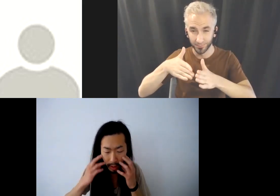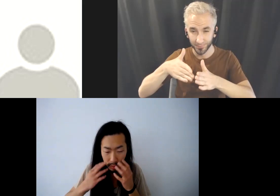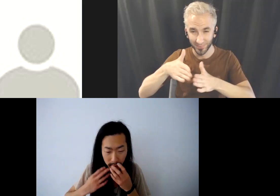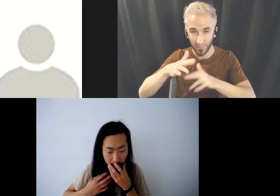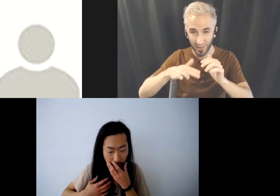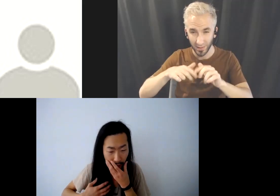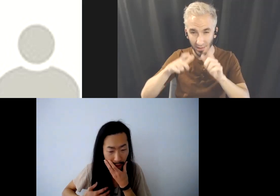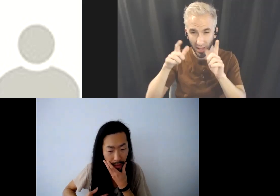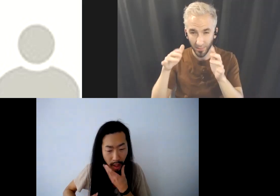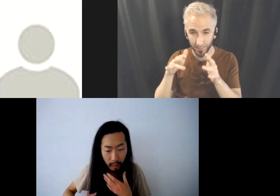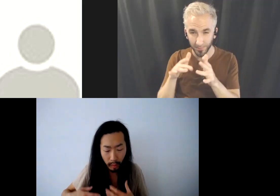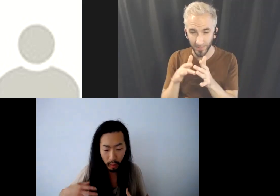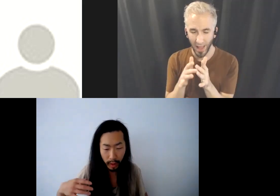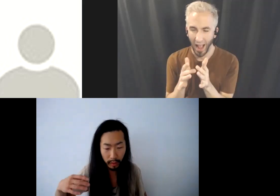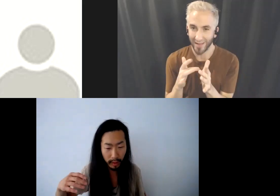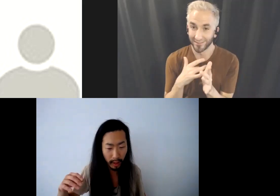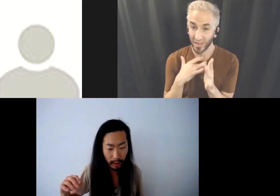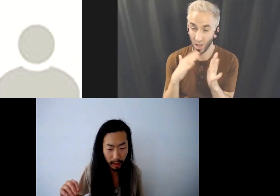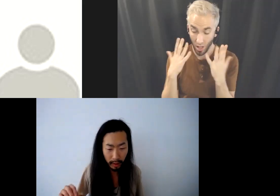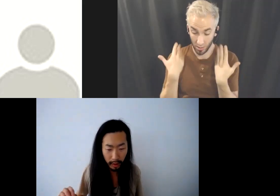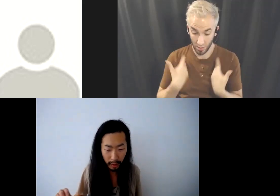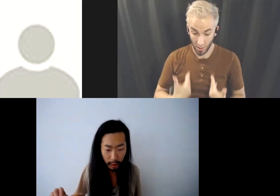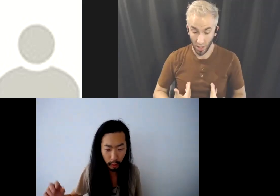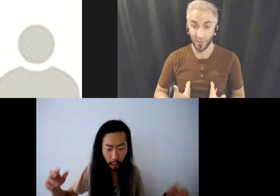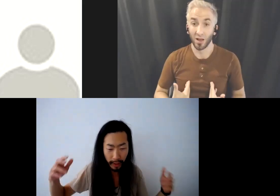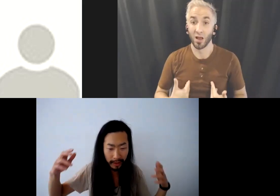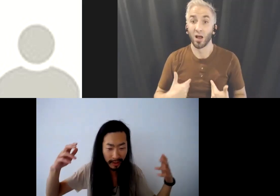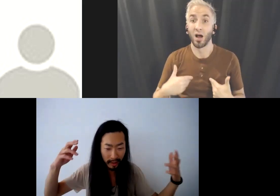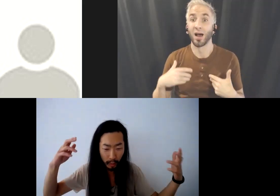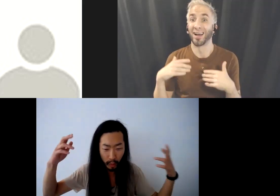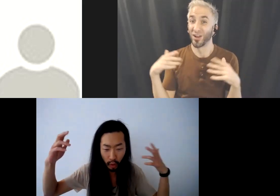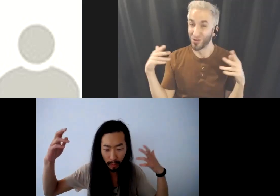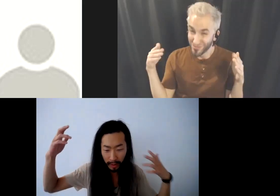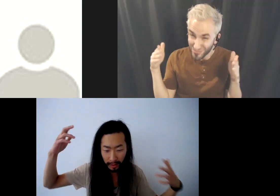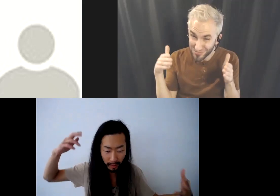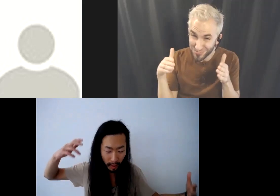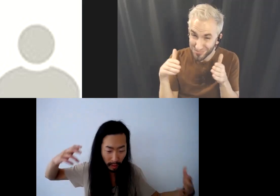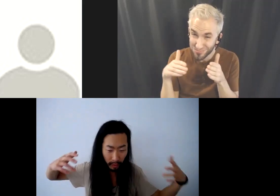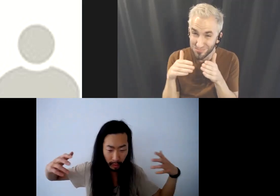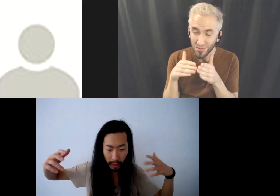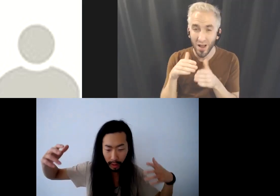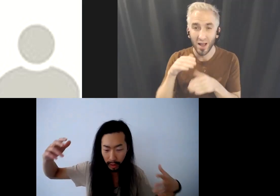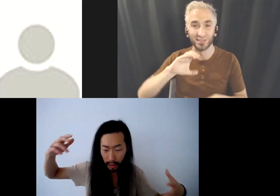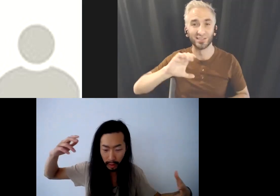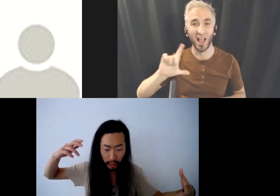in the body how they're working together to create this programming from the creator.